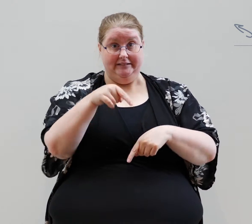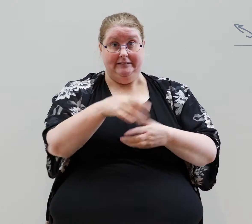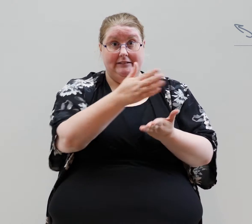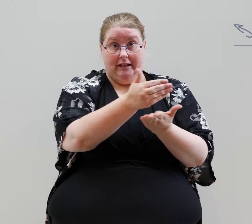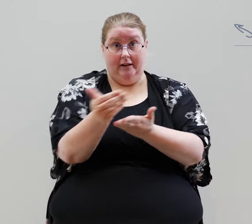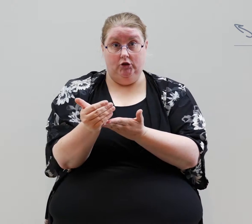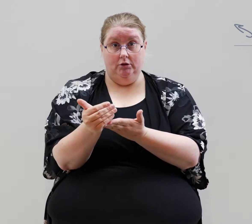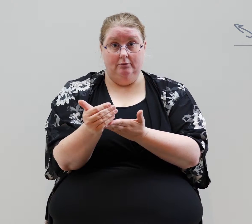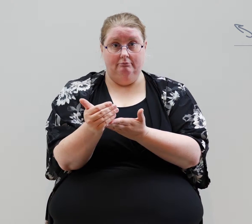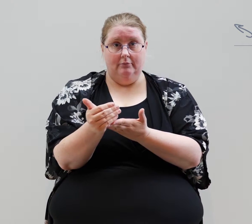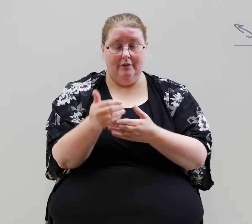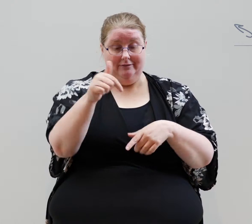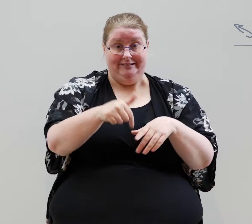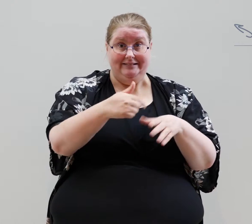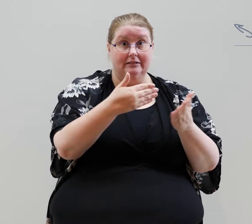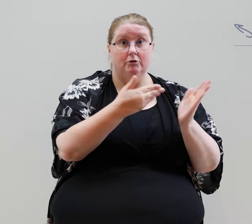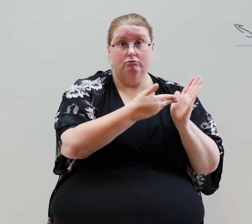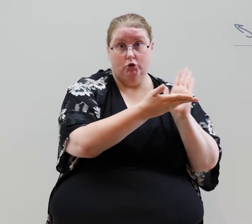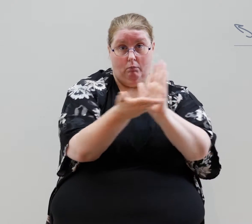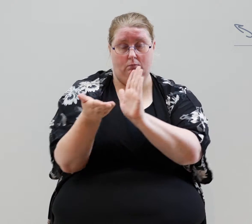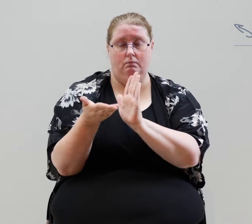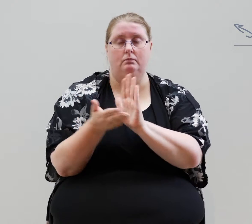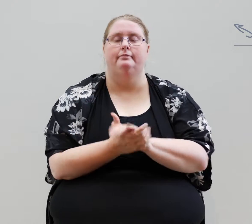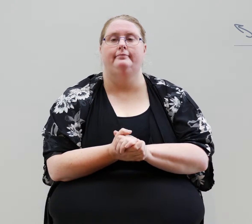This selection for the Govett-Brewster Art gallery